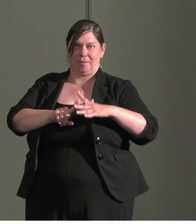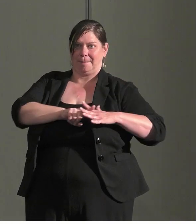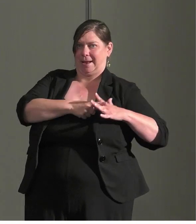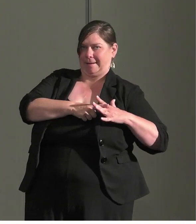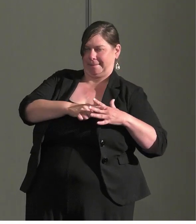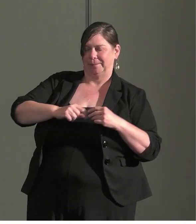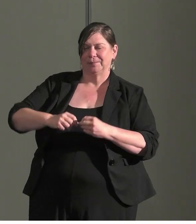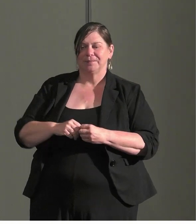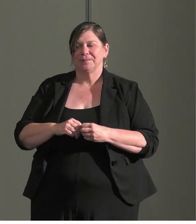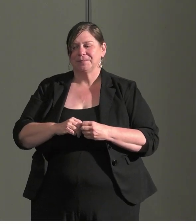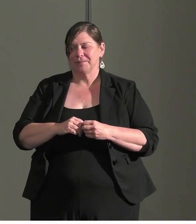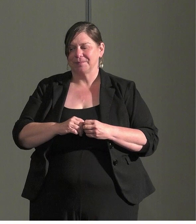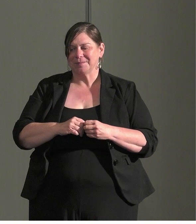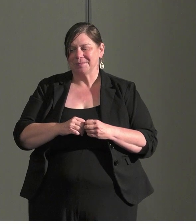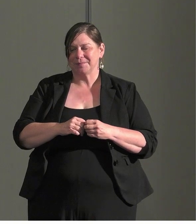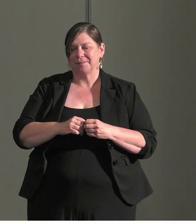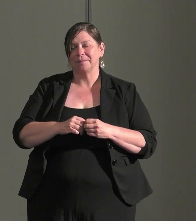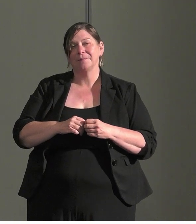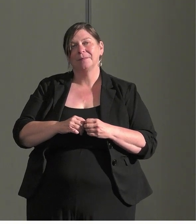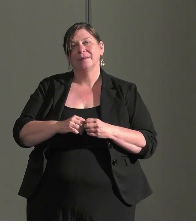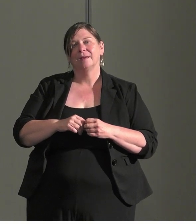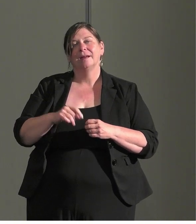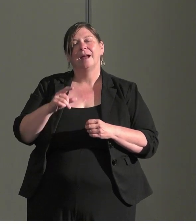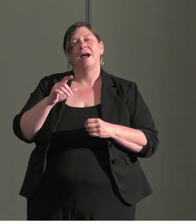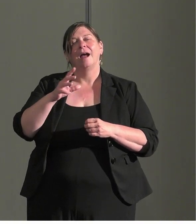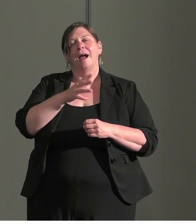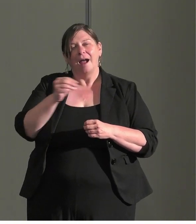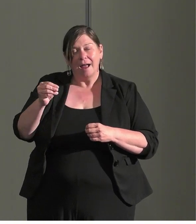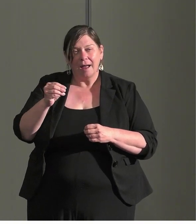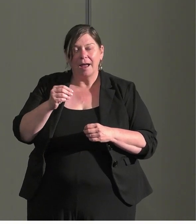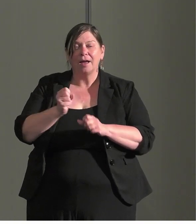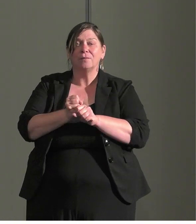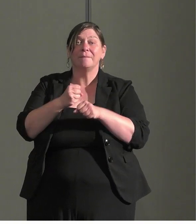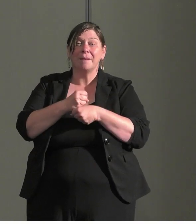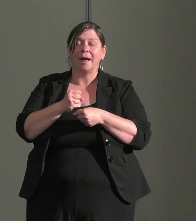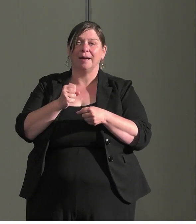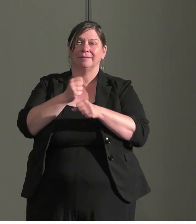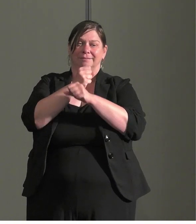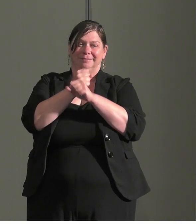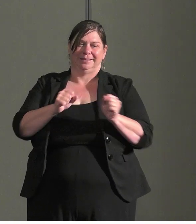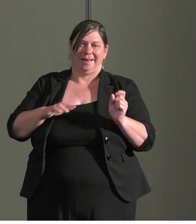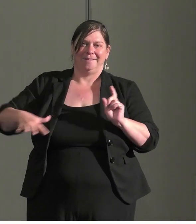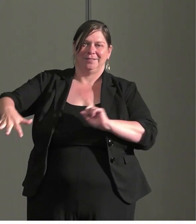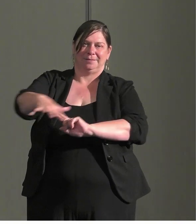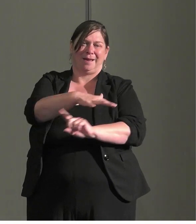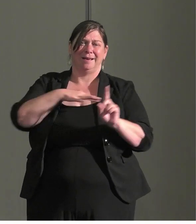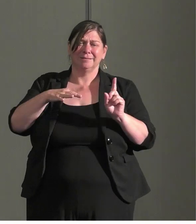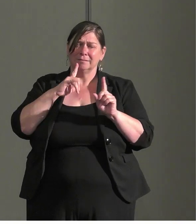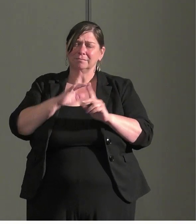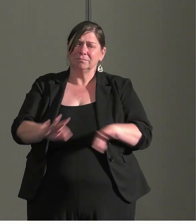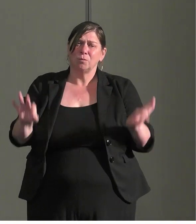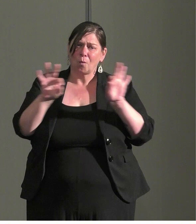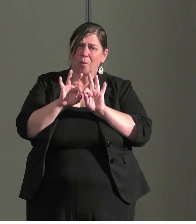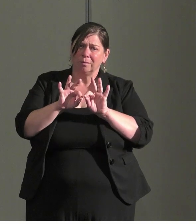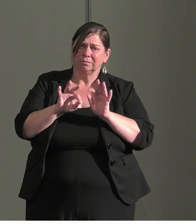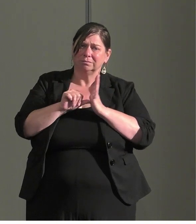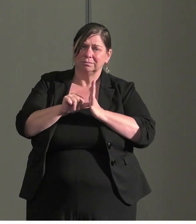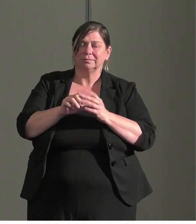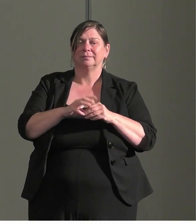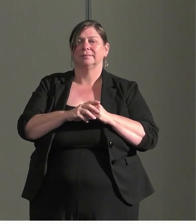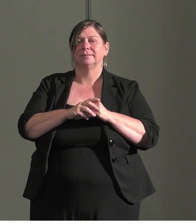The other thing is, we have to create a safe space; right? So traditionally, in businesses,